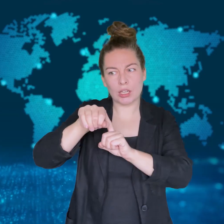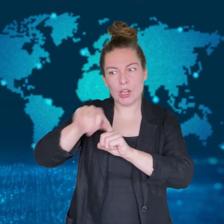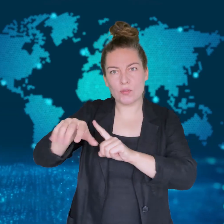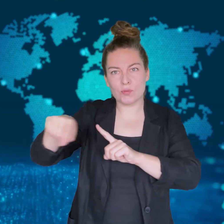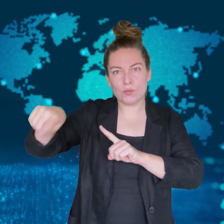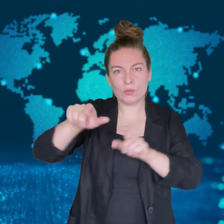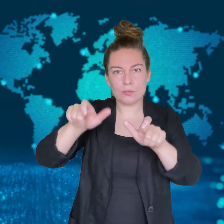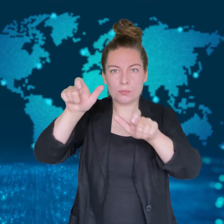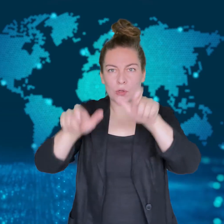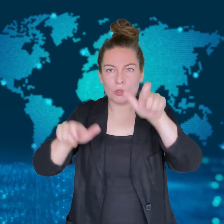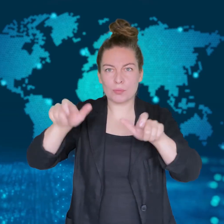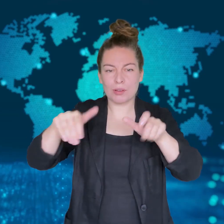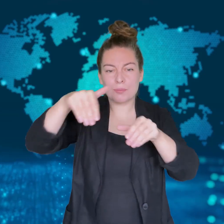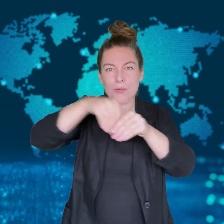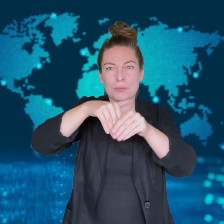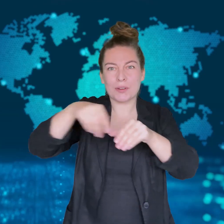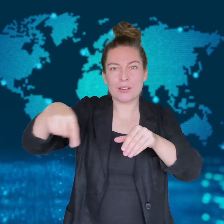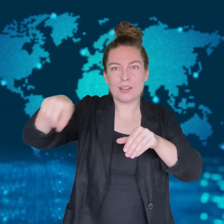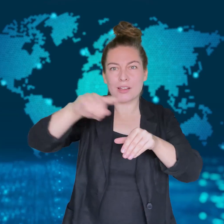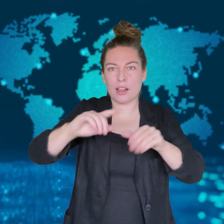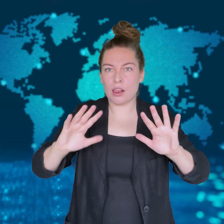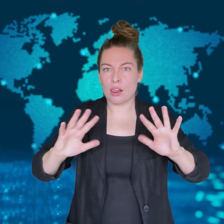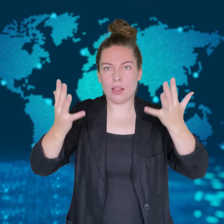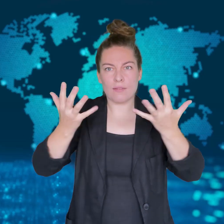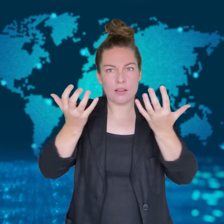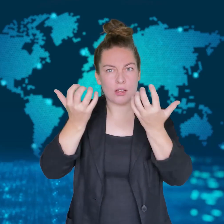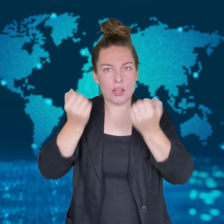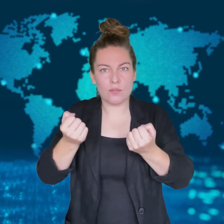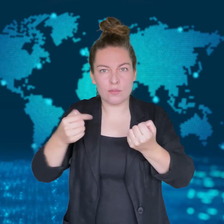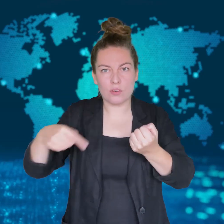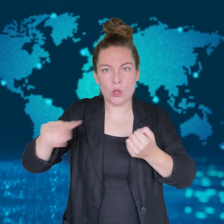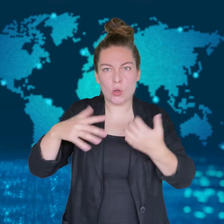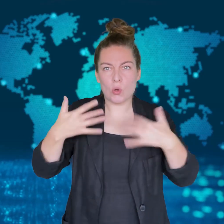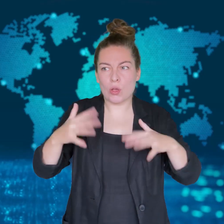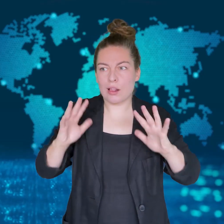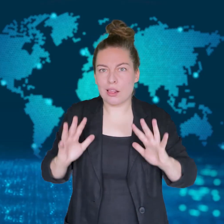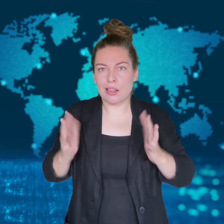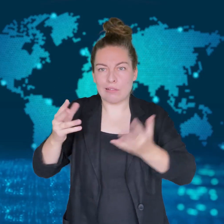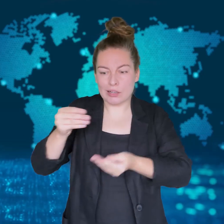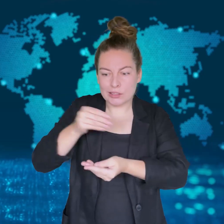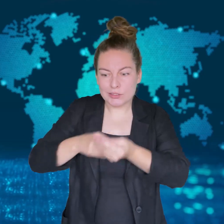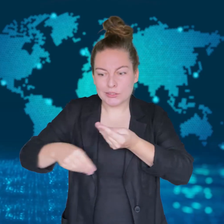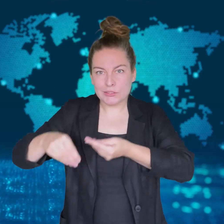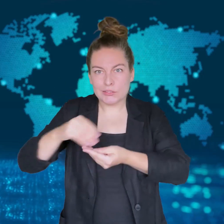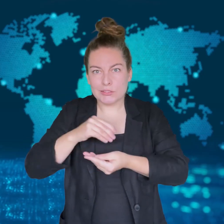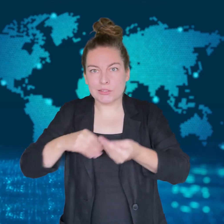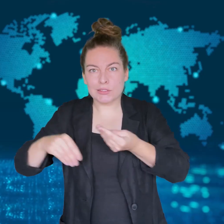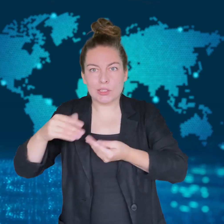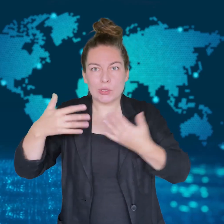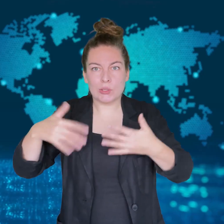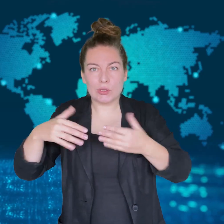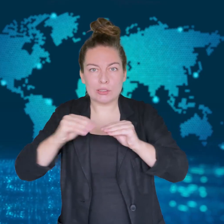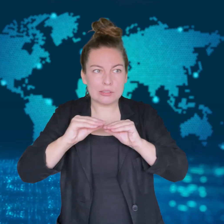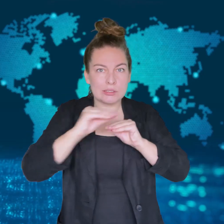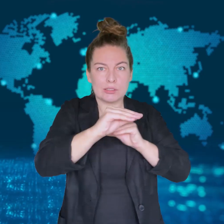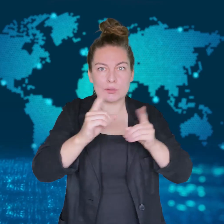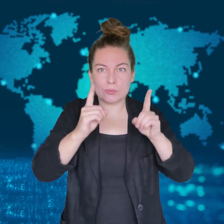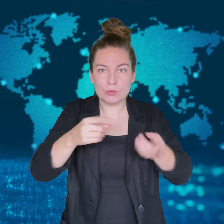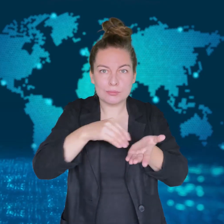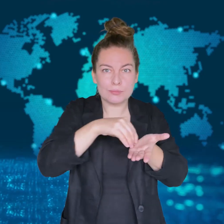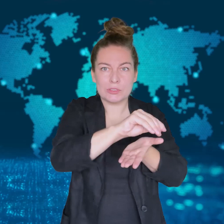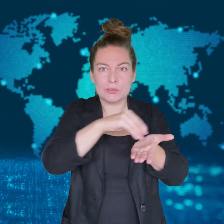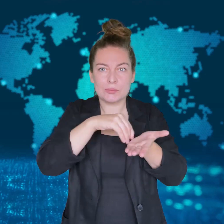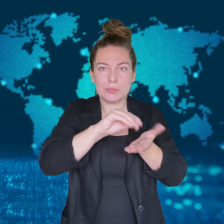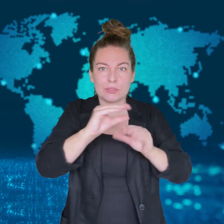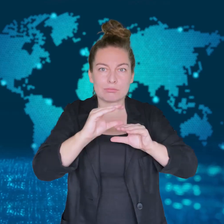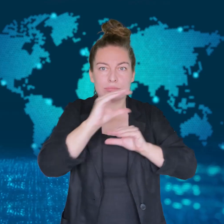People's livelihood have been harmed as they sacrifice their personal finances to